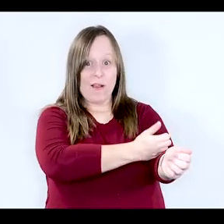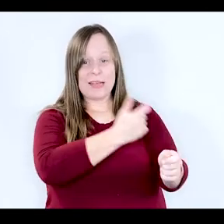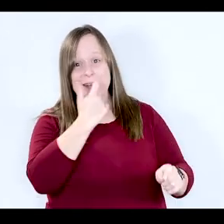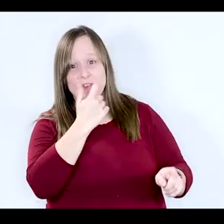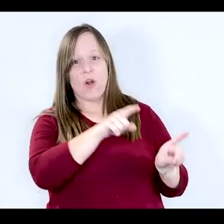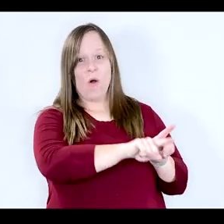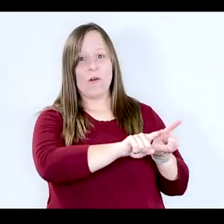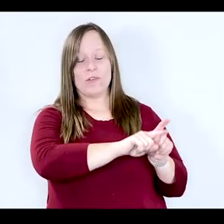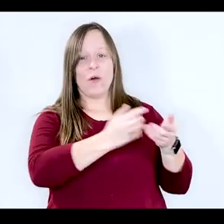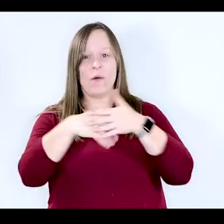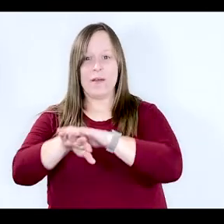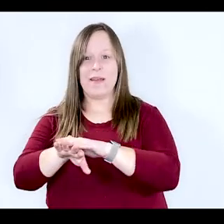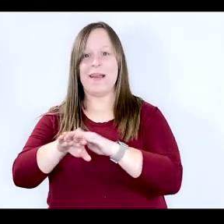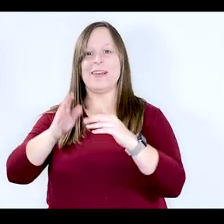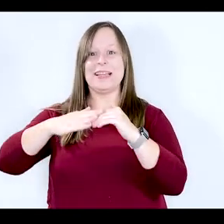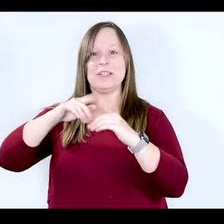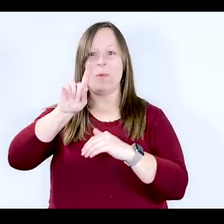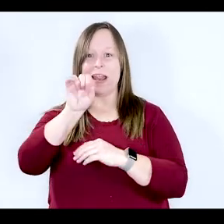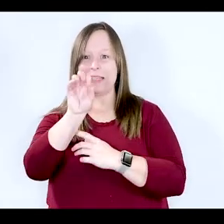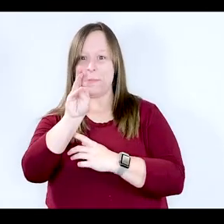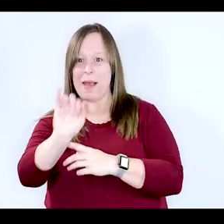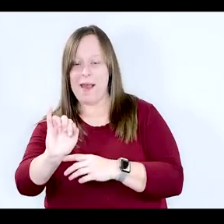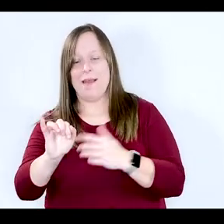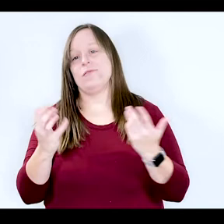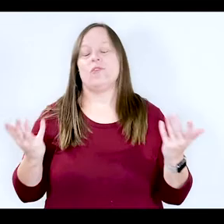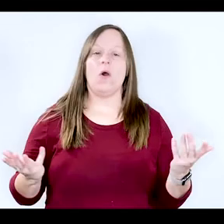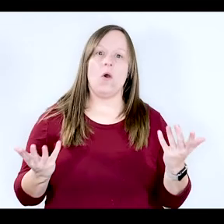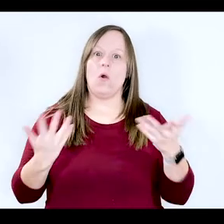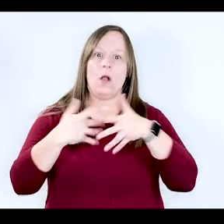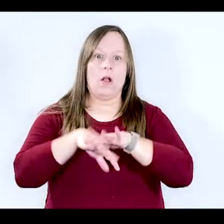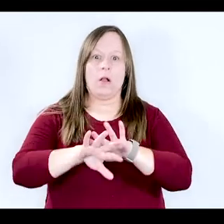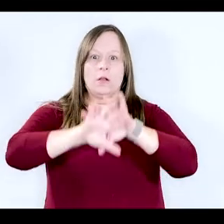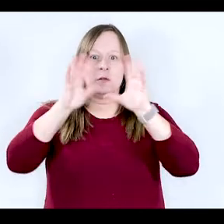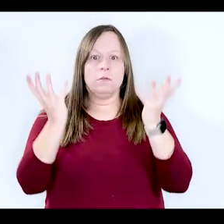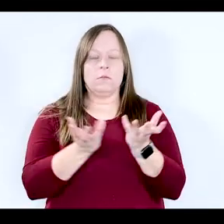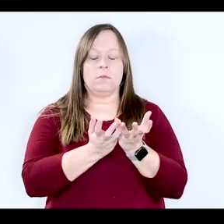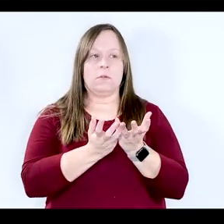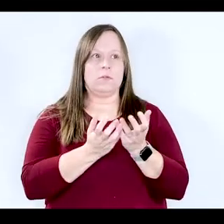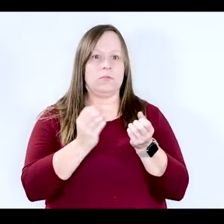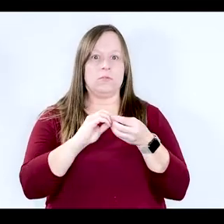also have at least one serious mental illness. So it encompasses such a large